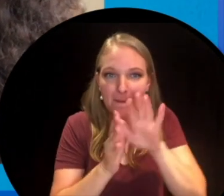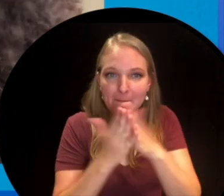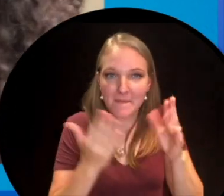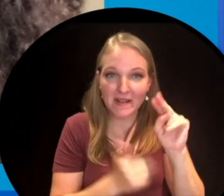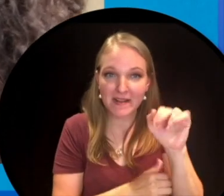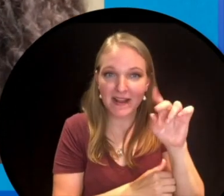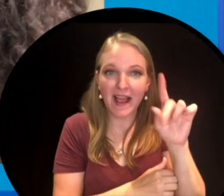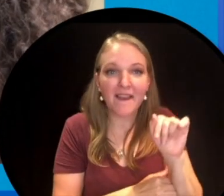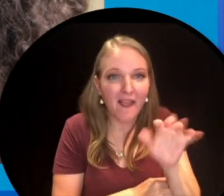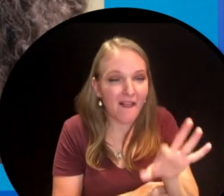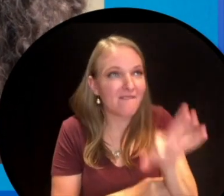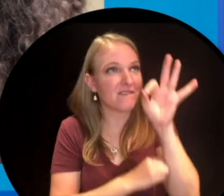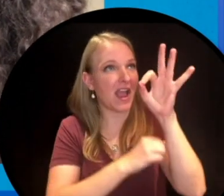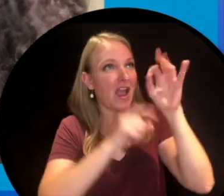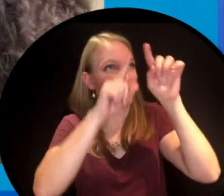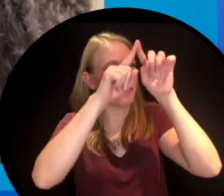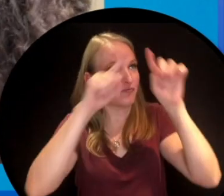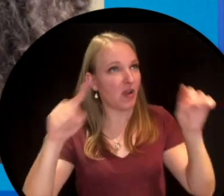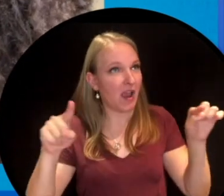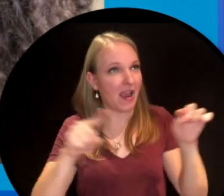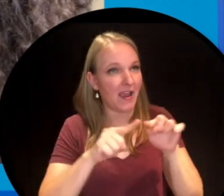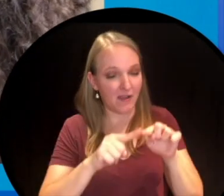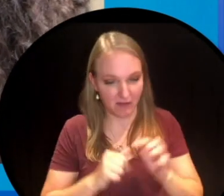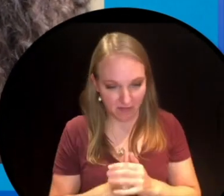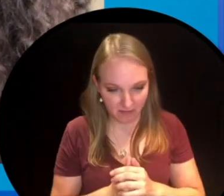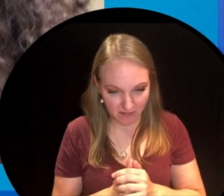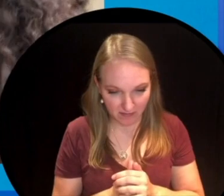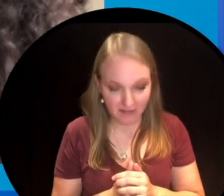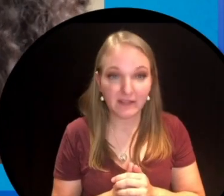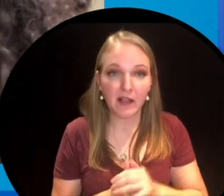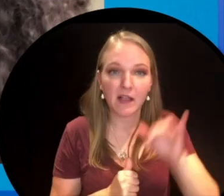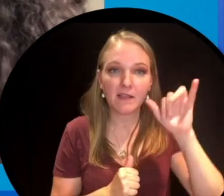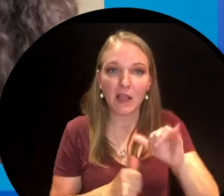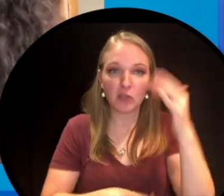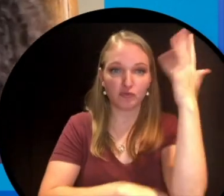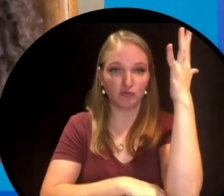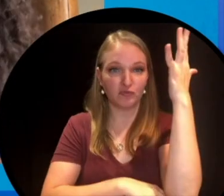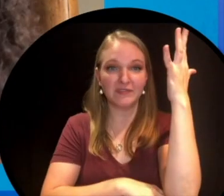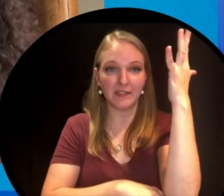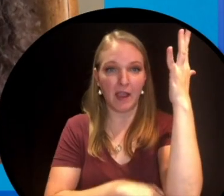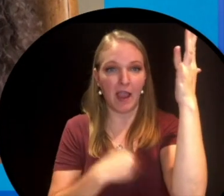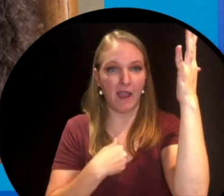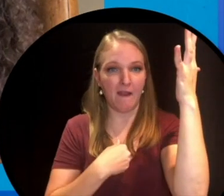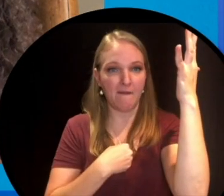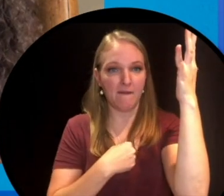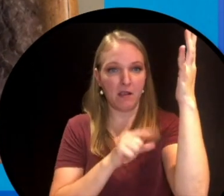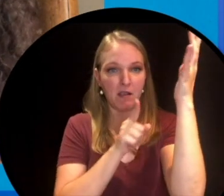into your community I bet you can find a tree and if you look up at how the branches fit together,